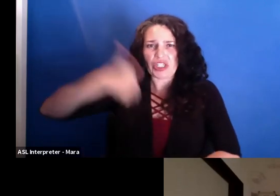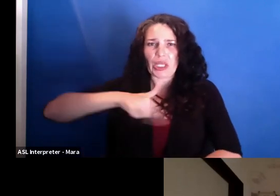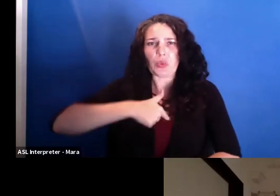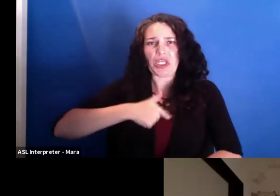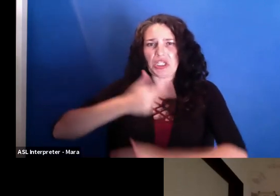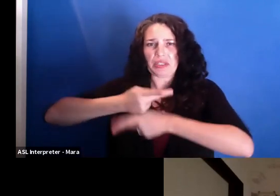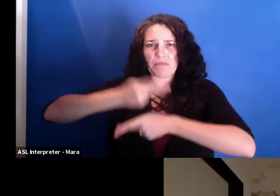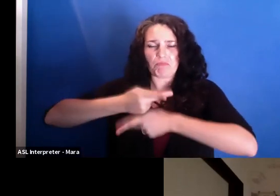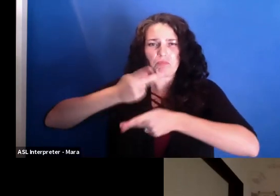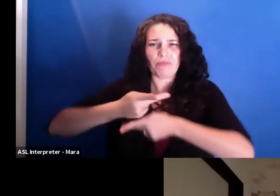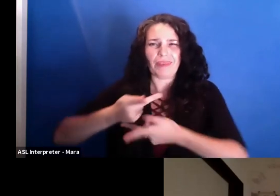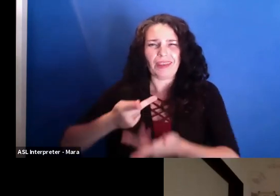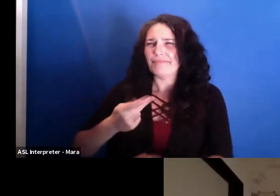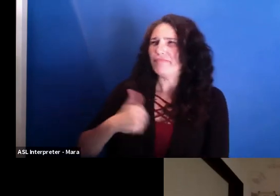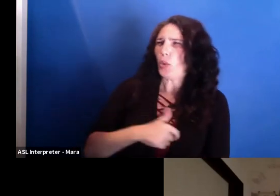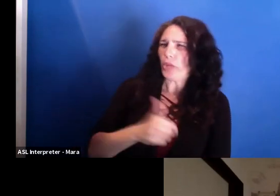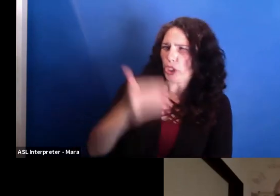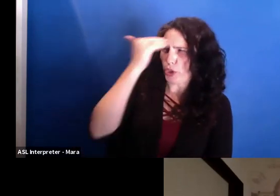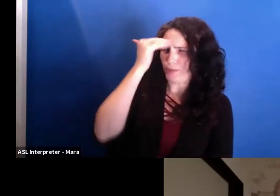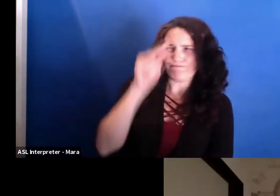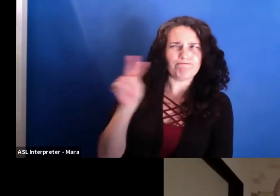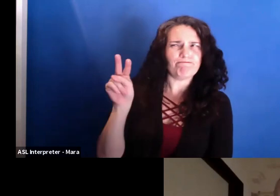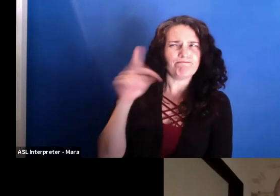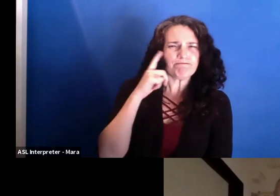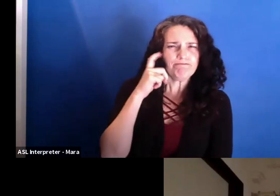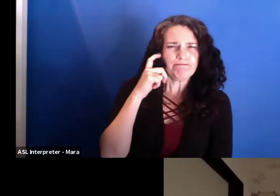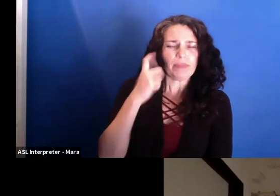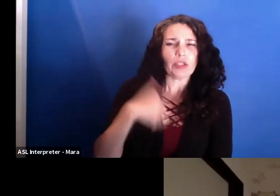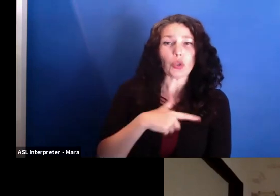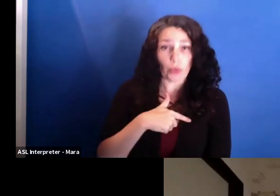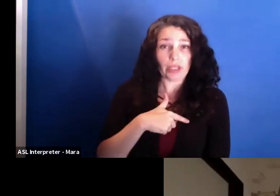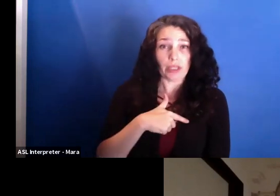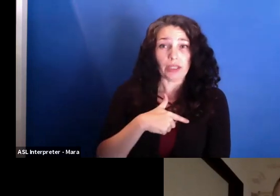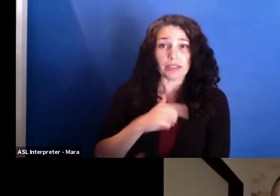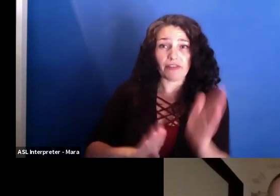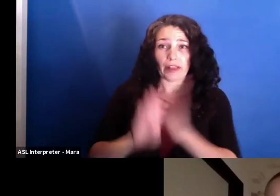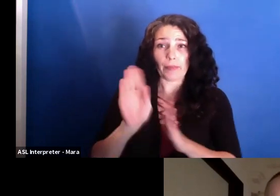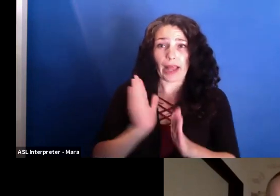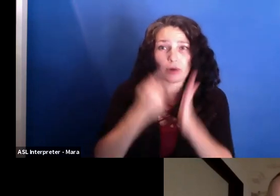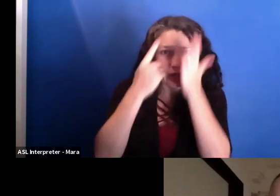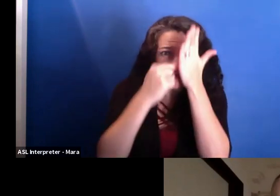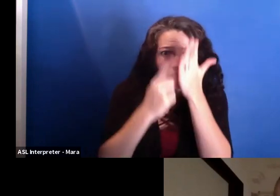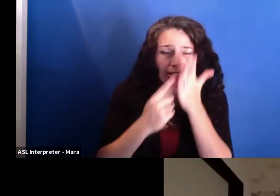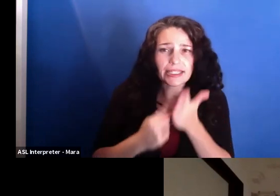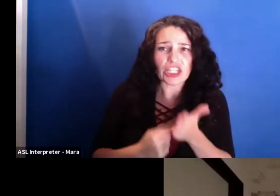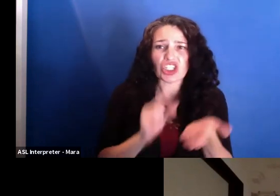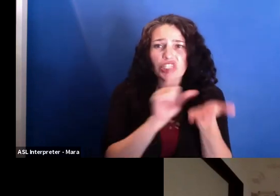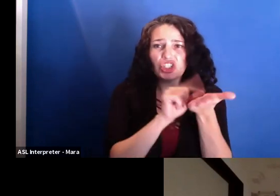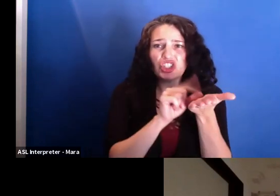And so we built our own investigative team of journalists led by the co-author of the film,